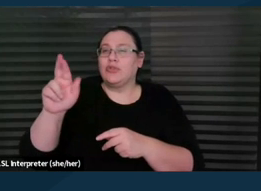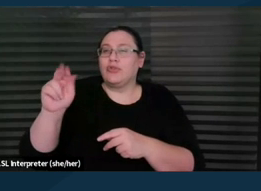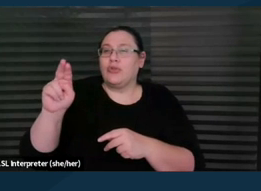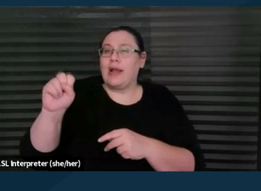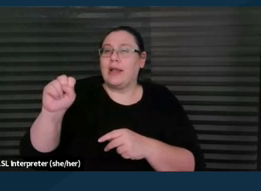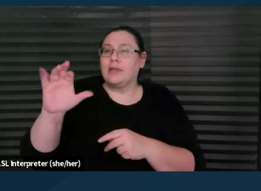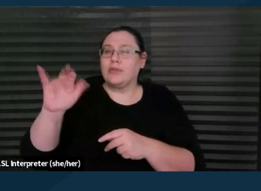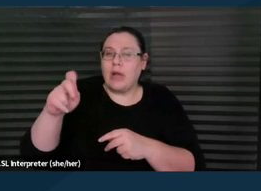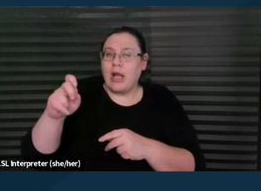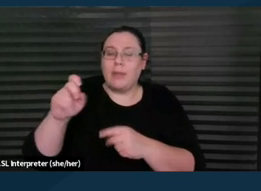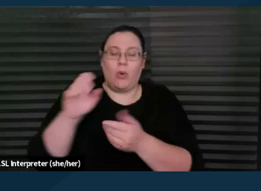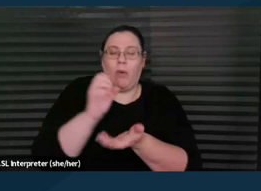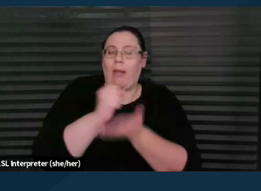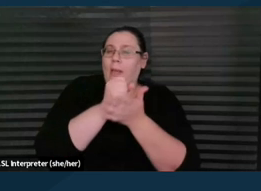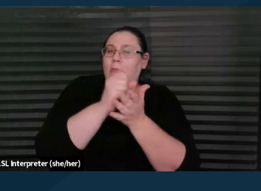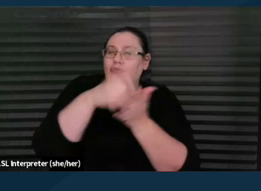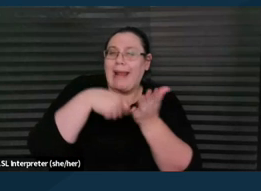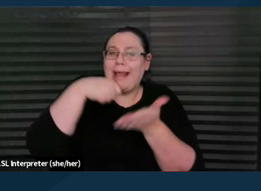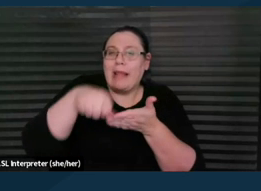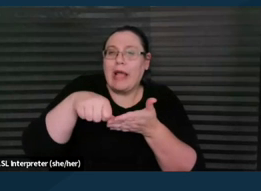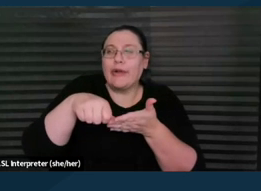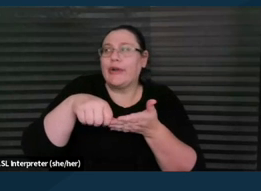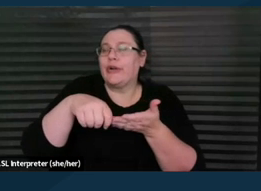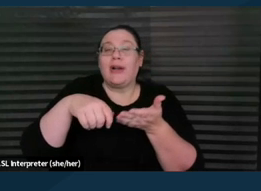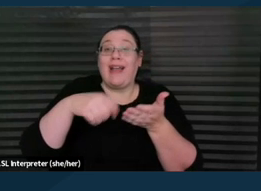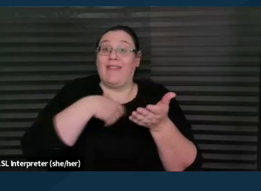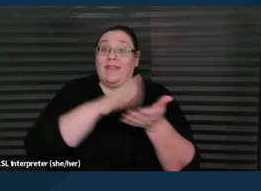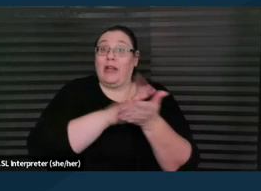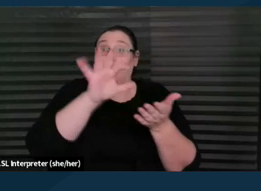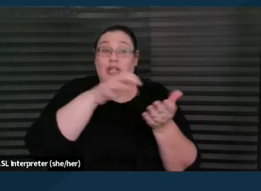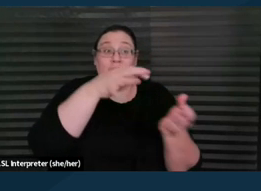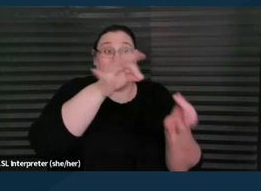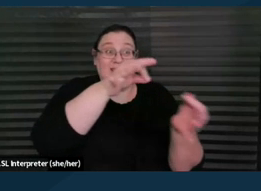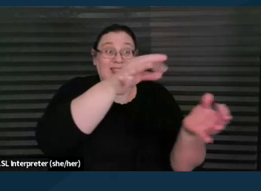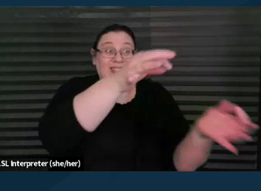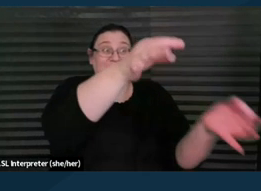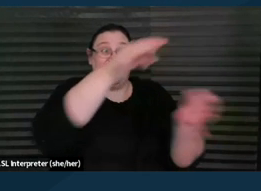in or taking a document and putting it into more basic language for them.